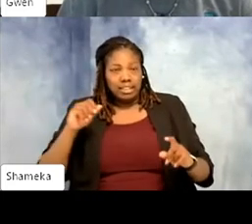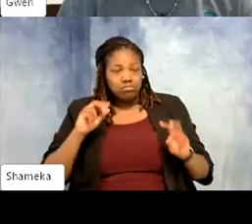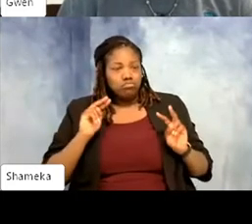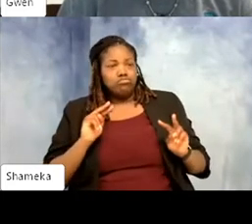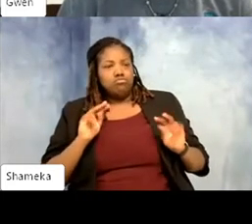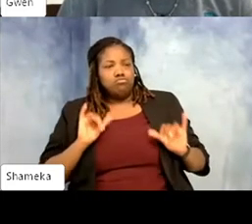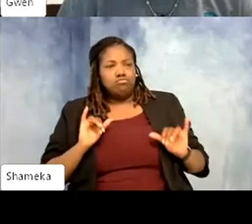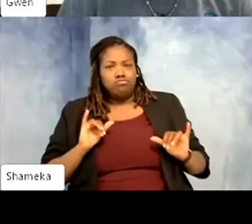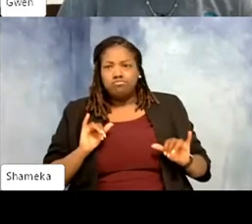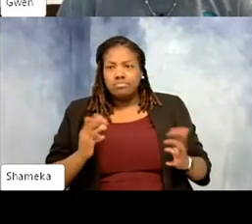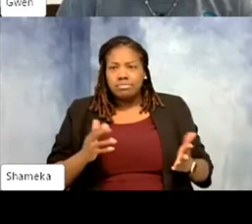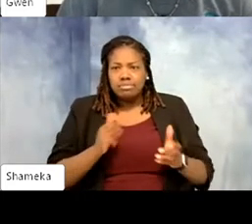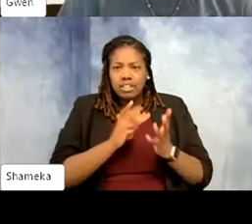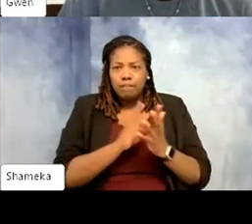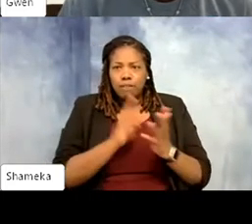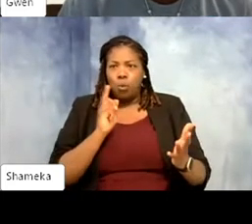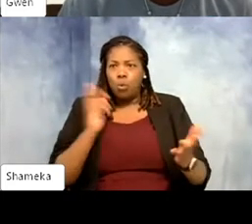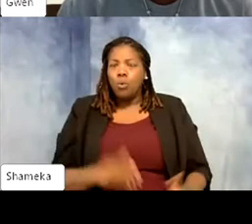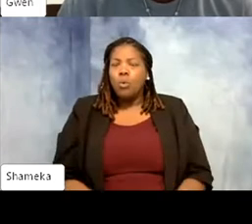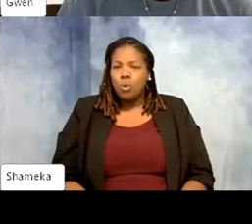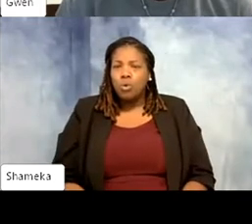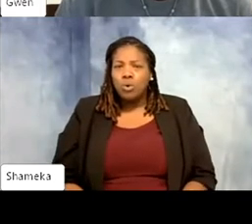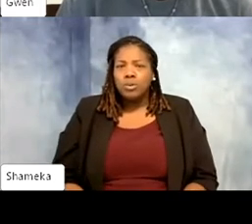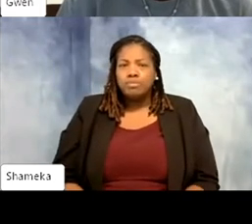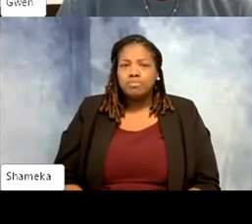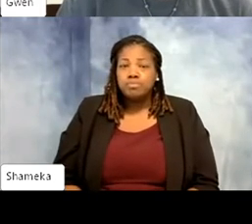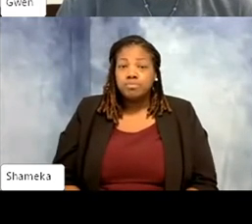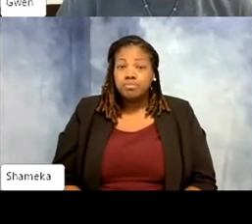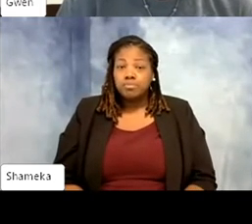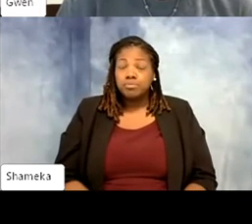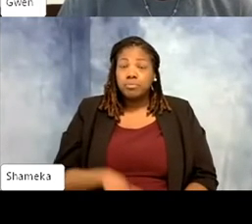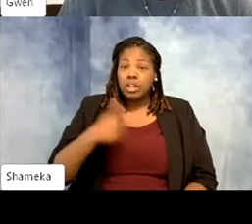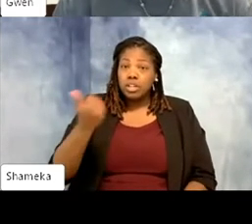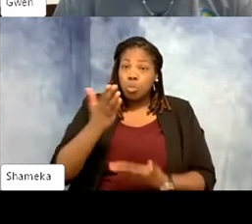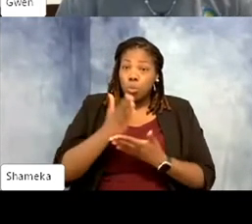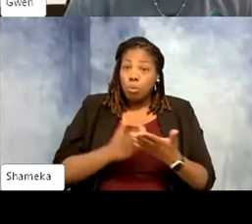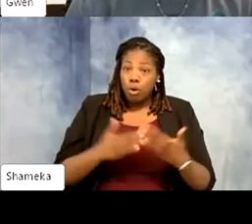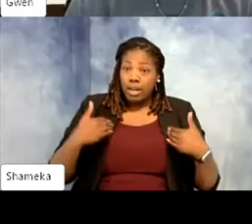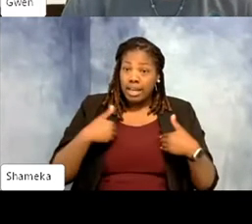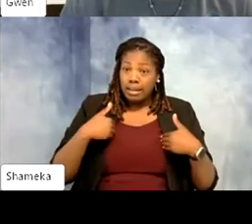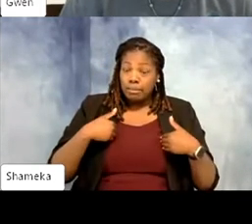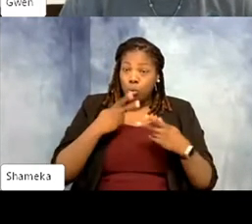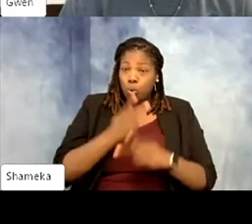you know home habitat. That's really neat and so another aspect of animal care that we had in the